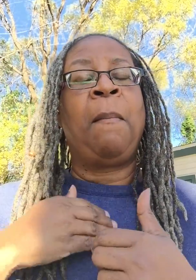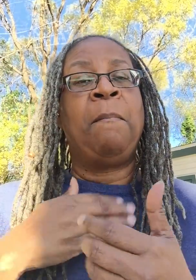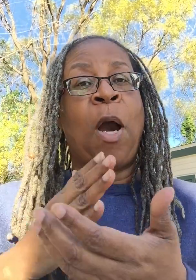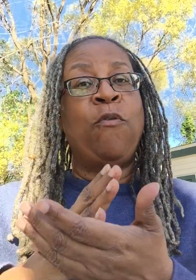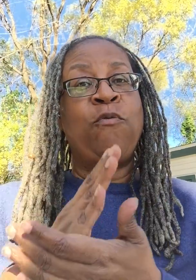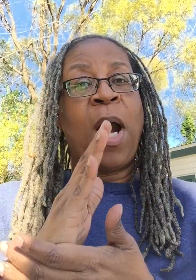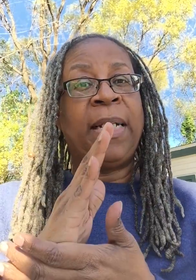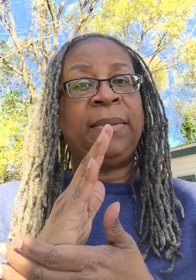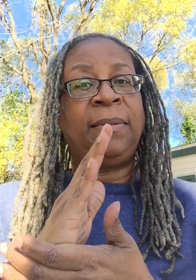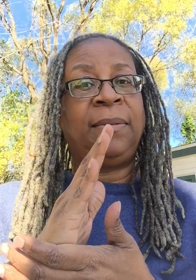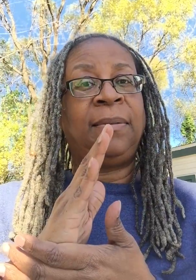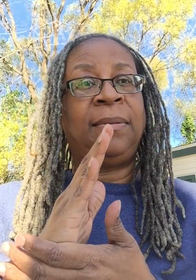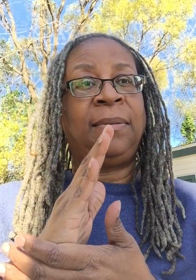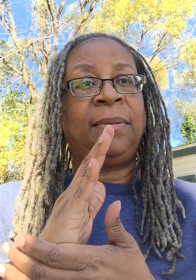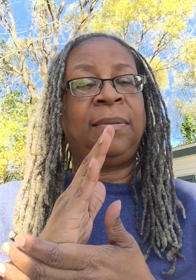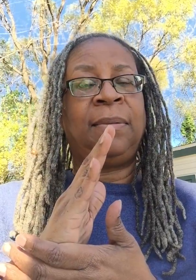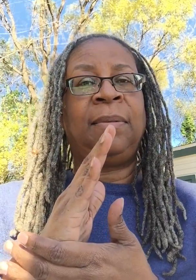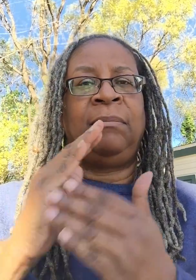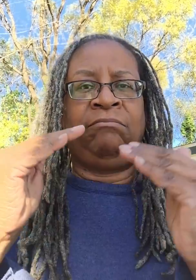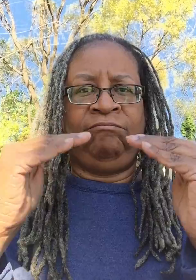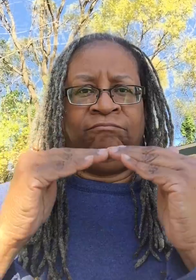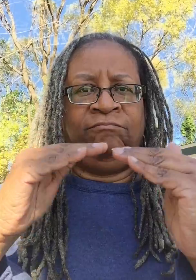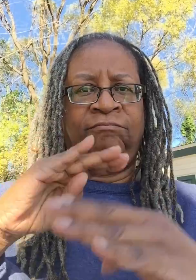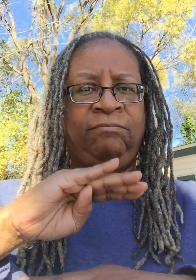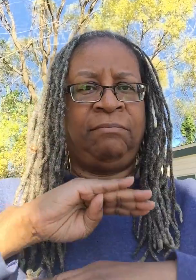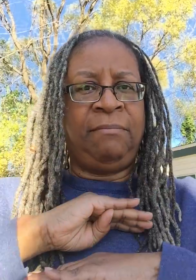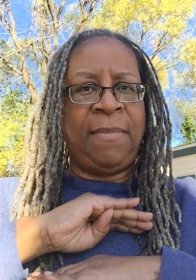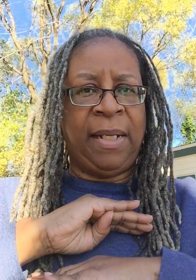My rights should be met.